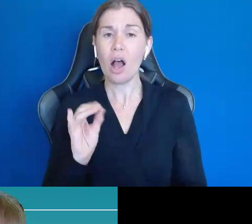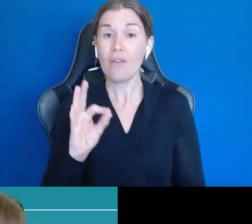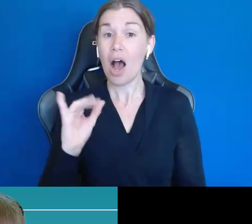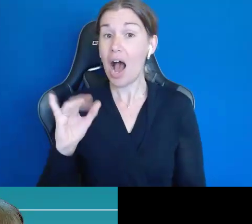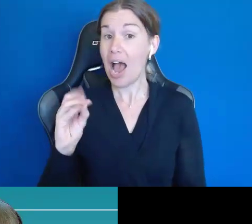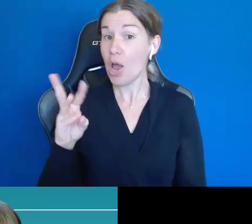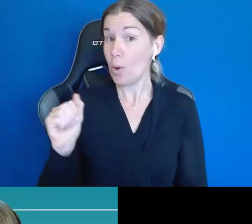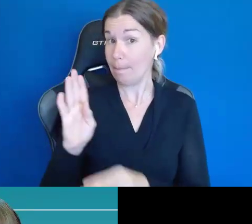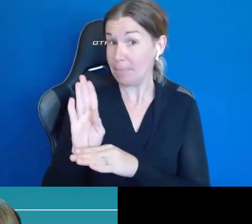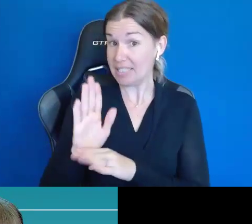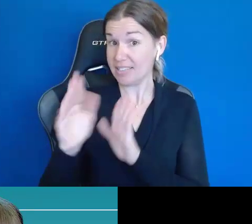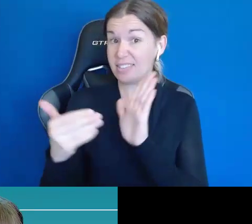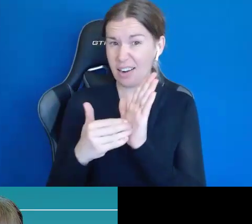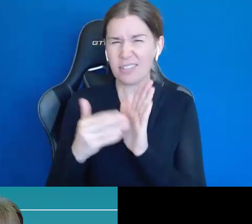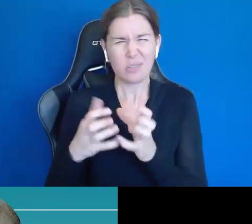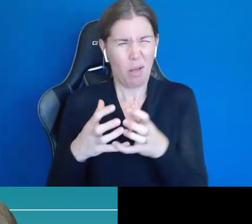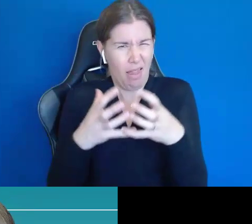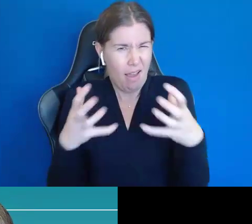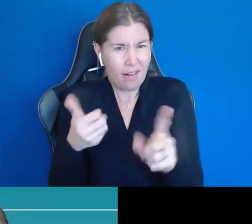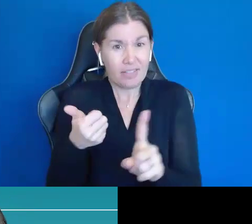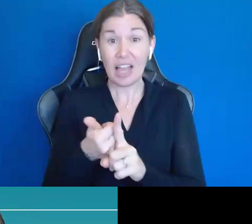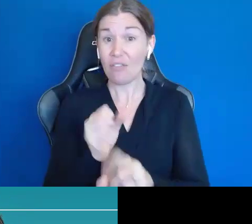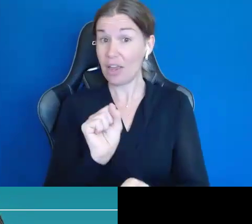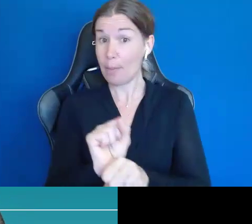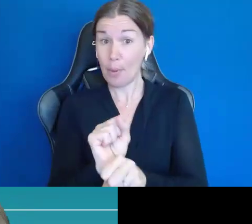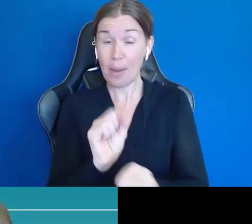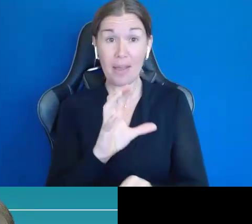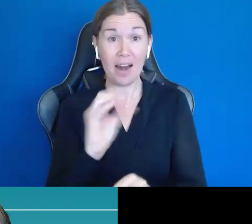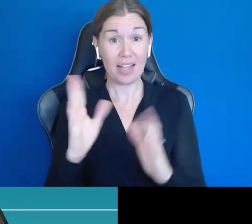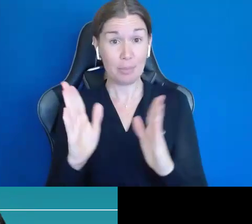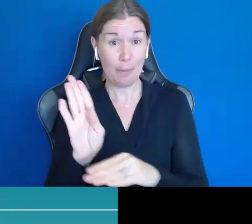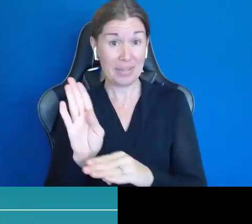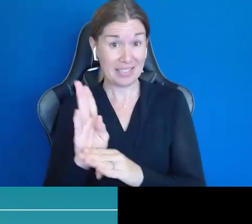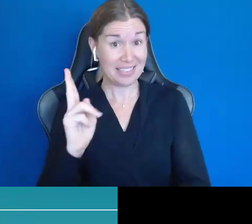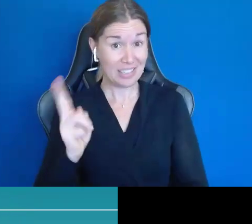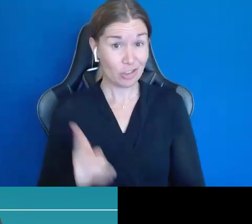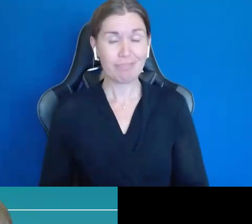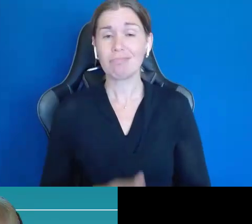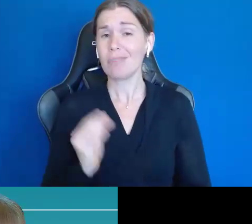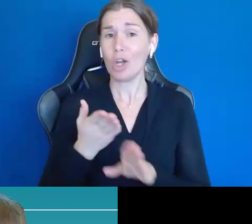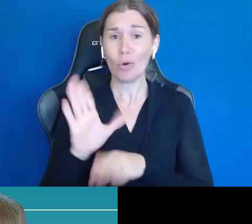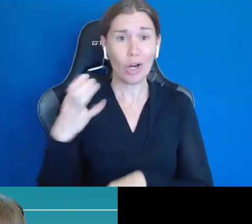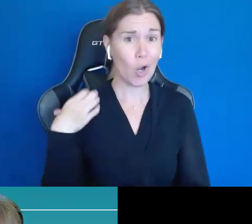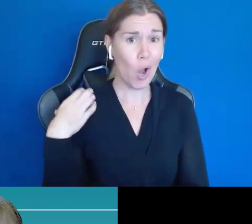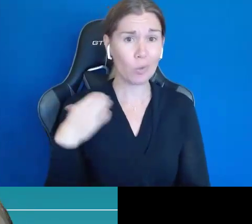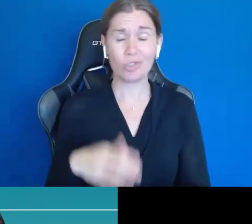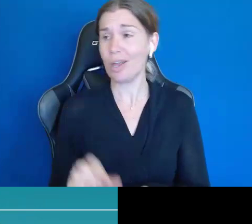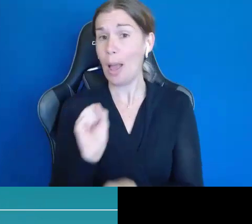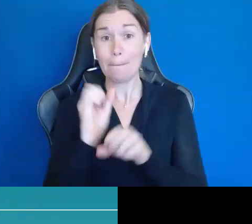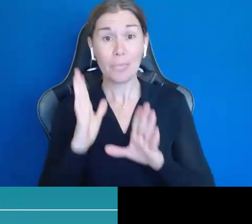so a lot of background and history. She's also been a career coach, an employment specialist,